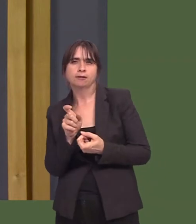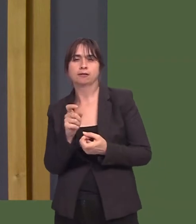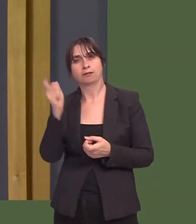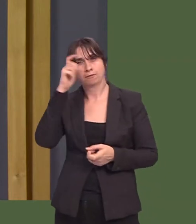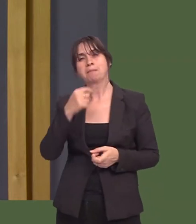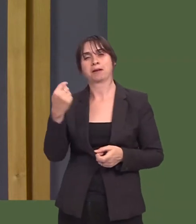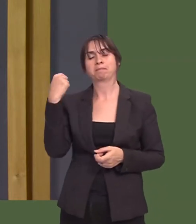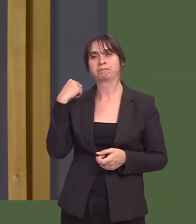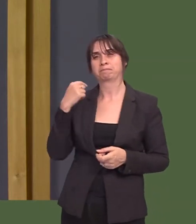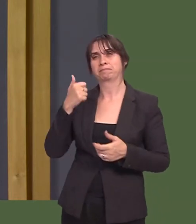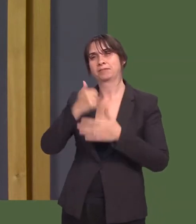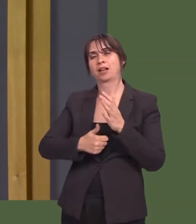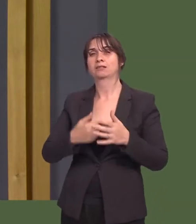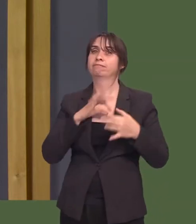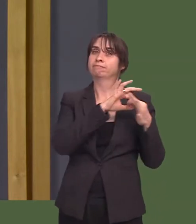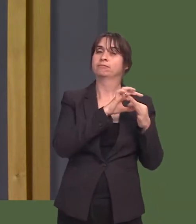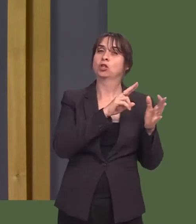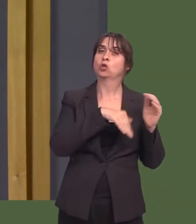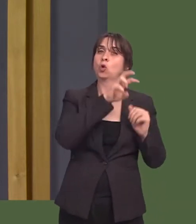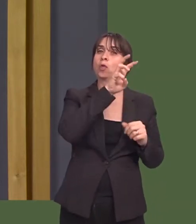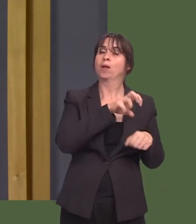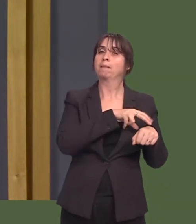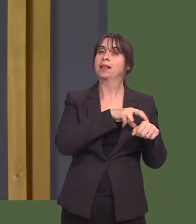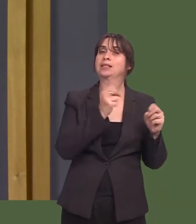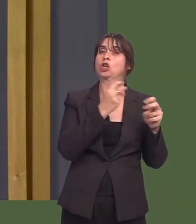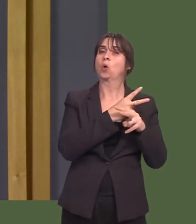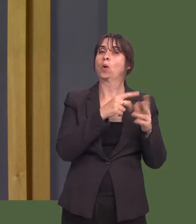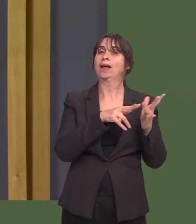A joint initiative with North Wales Police and Conwy trading standards has now established